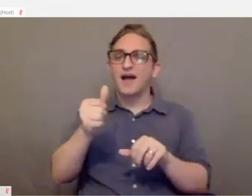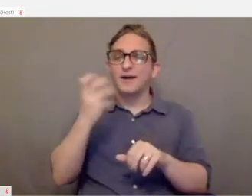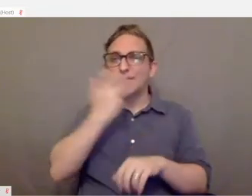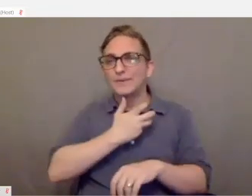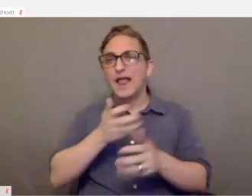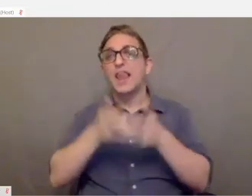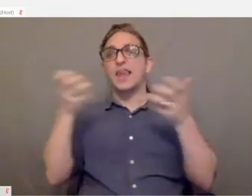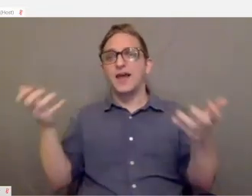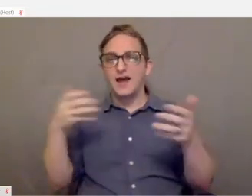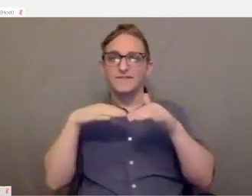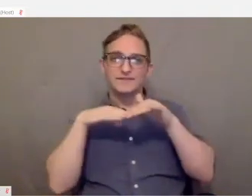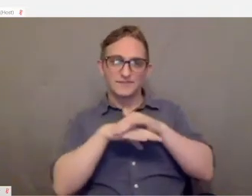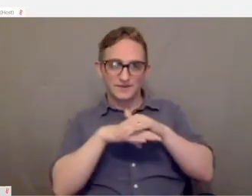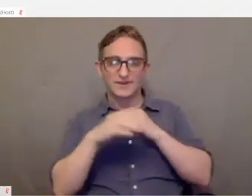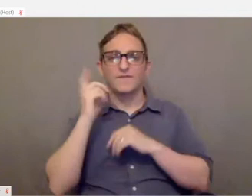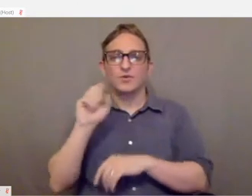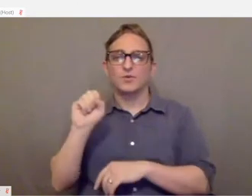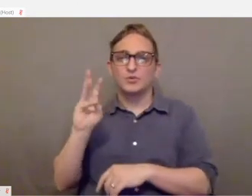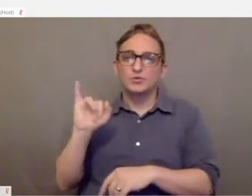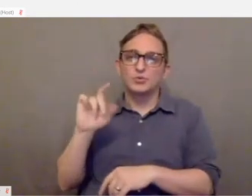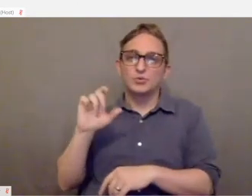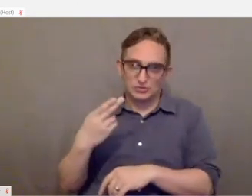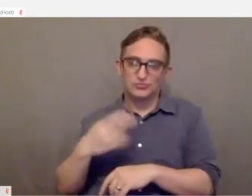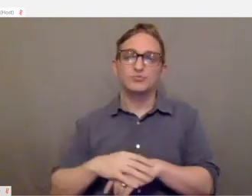comes to the Nintendo switch.